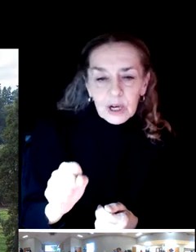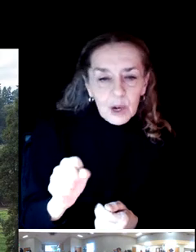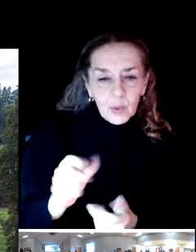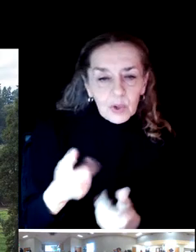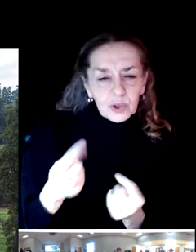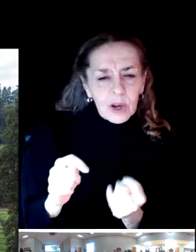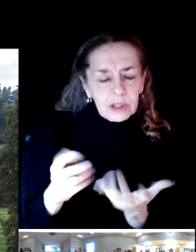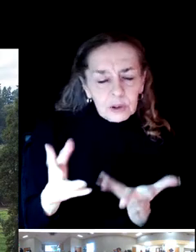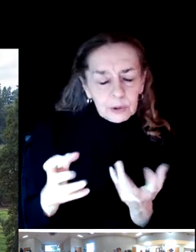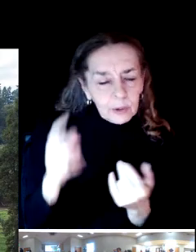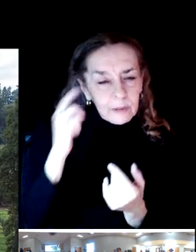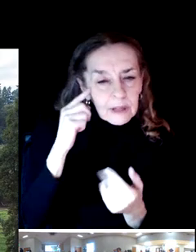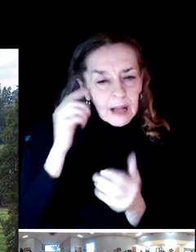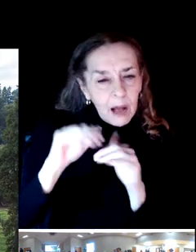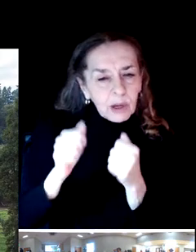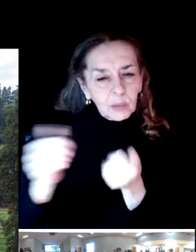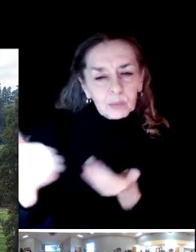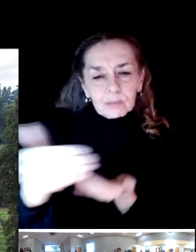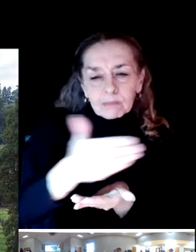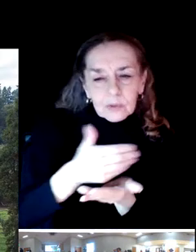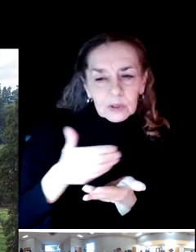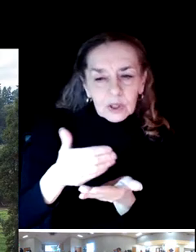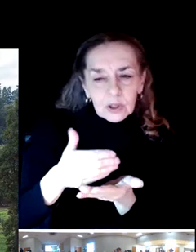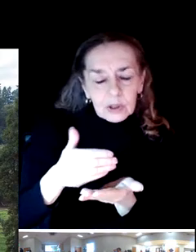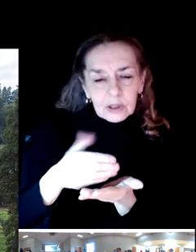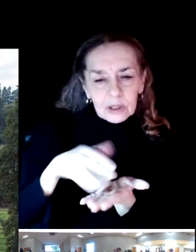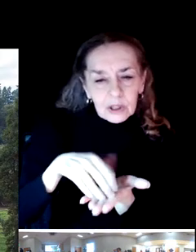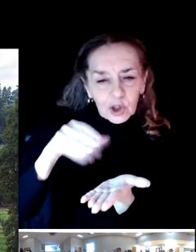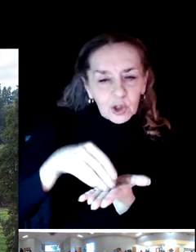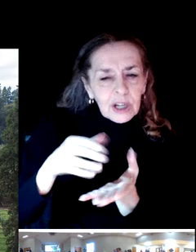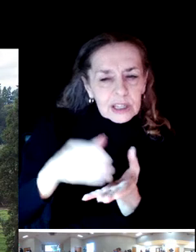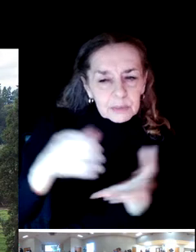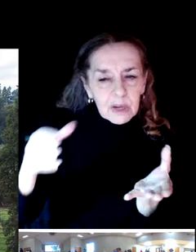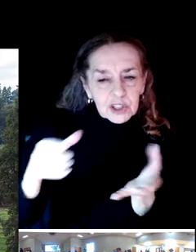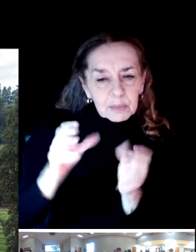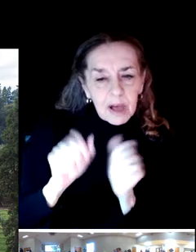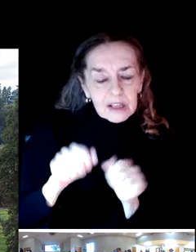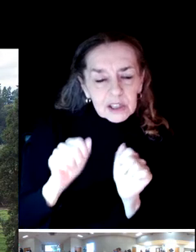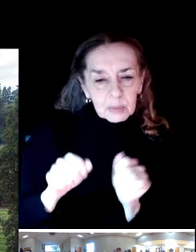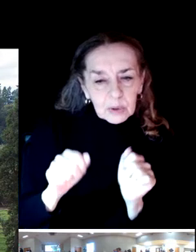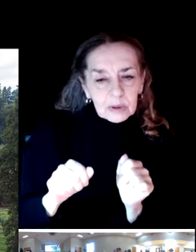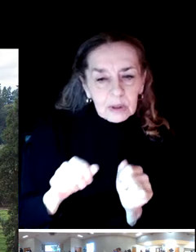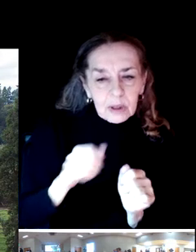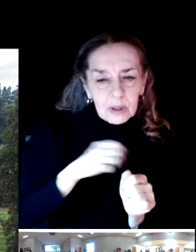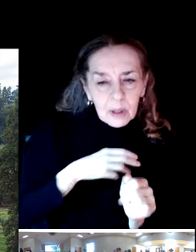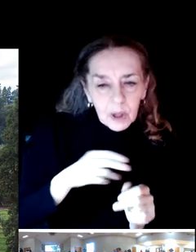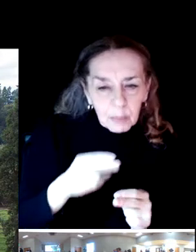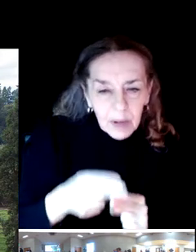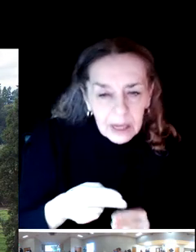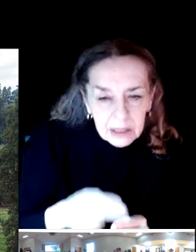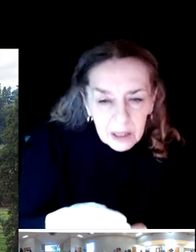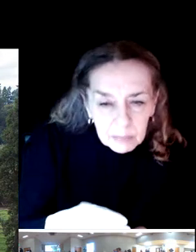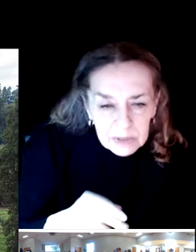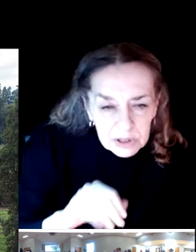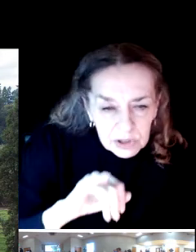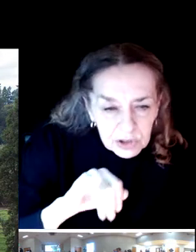And by way of introduction, again, as Jodie said, my name is Milkes. I've consulted with BerryDunn.